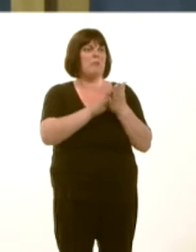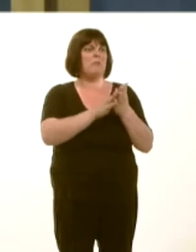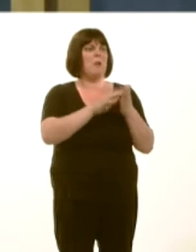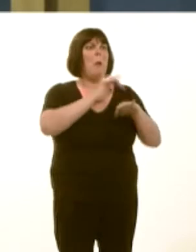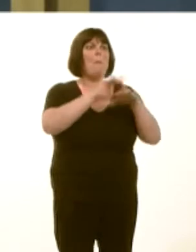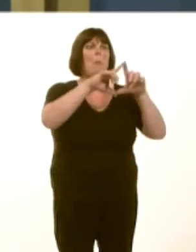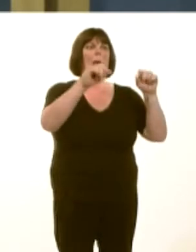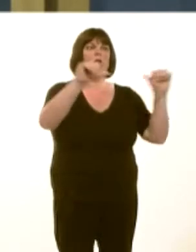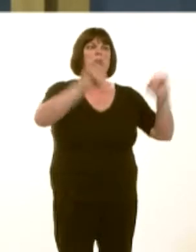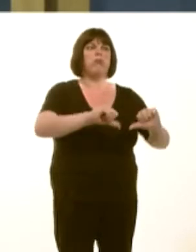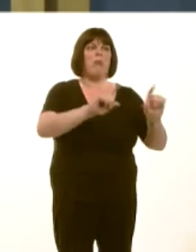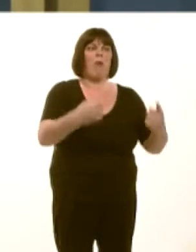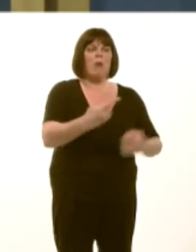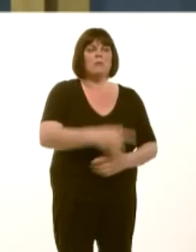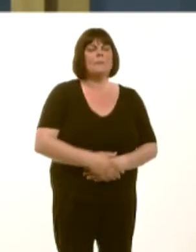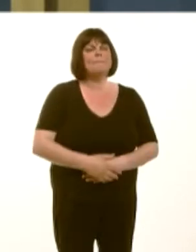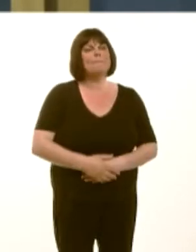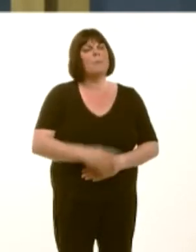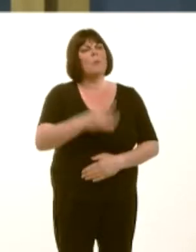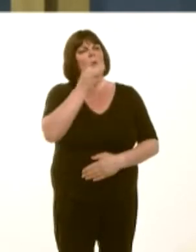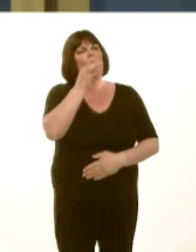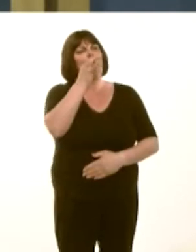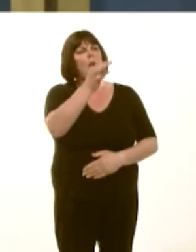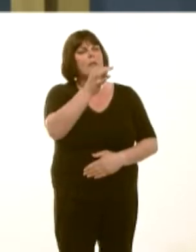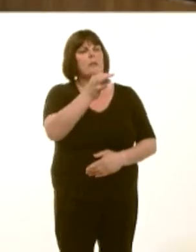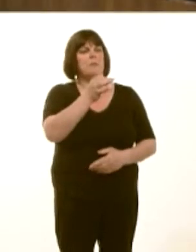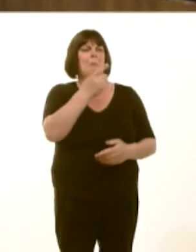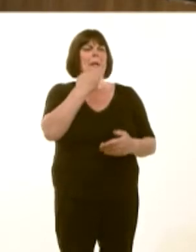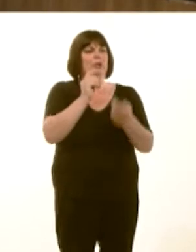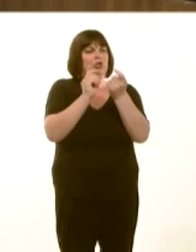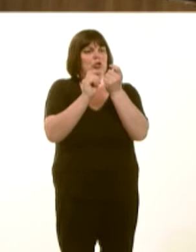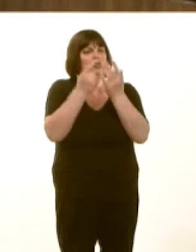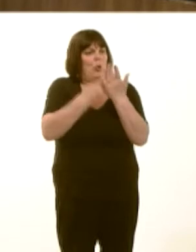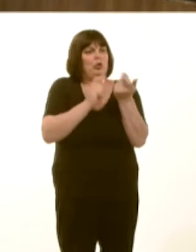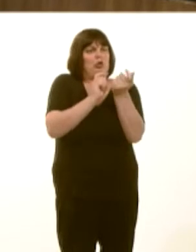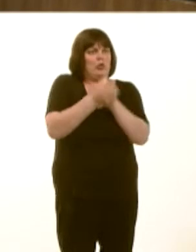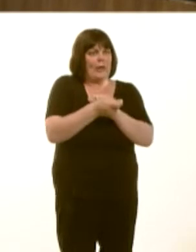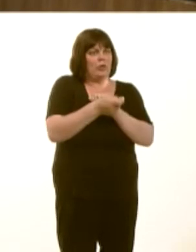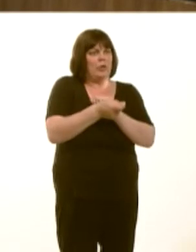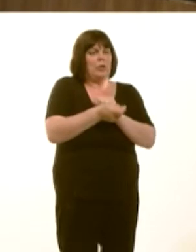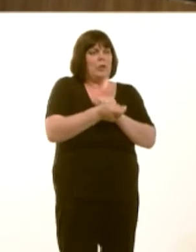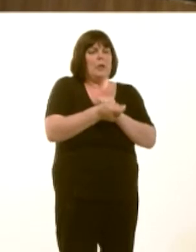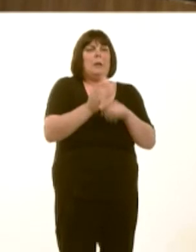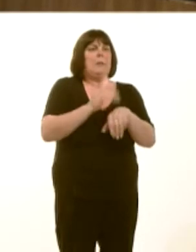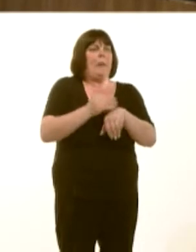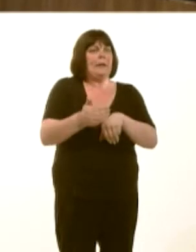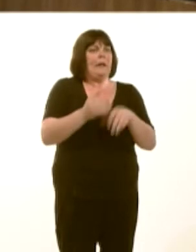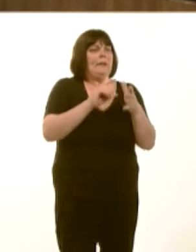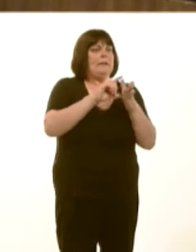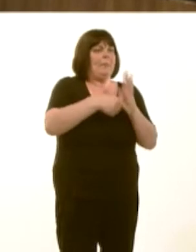to a successful application for a blue badge? Carwyn Jones: Well, of course, as disability benefit becomes ever harder to obtain, we